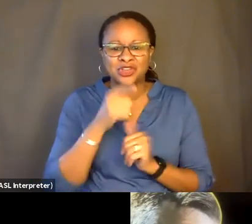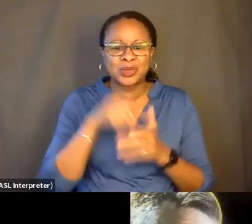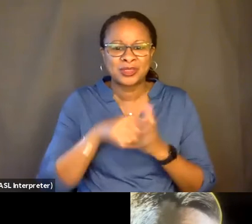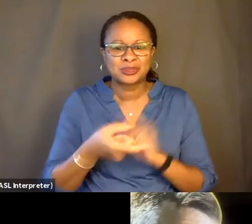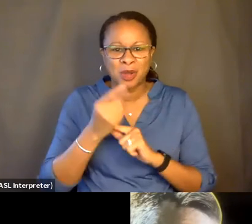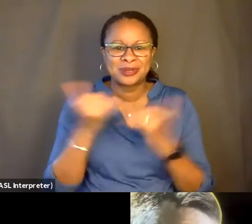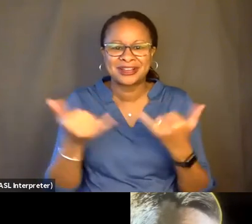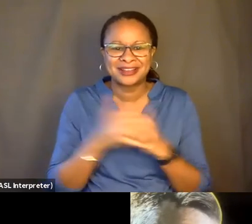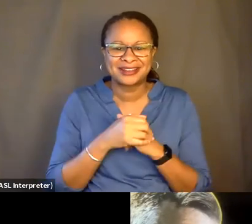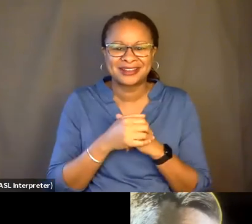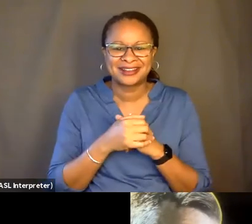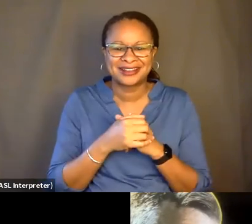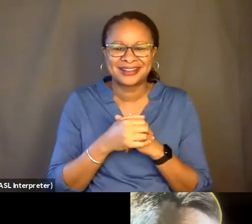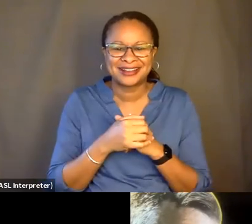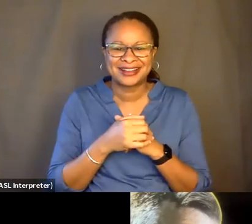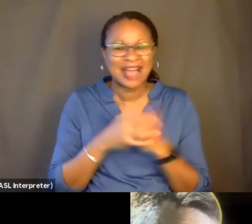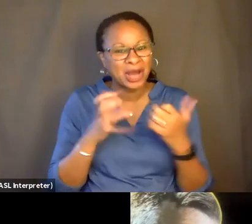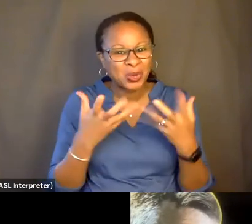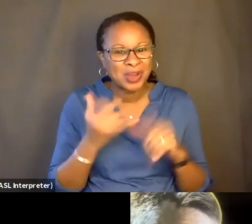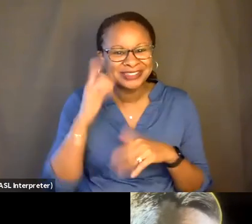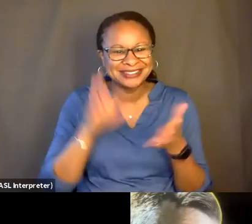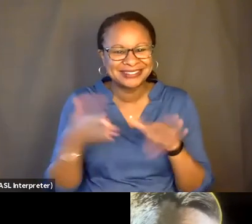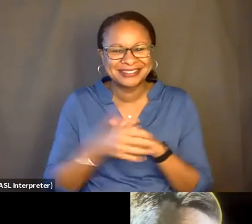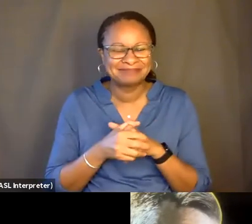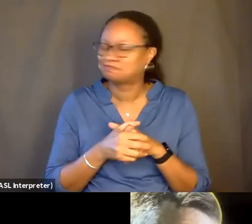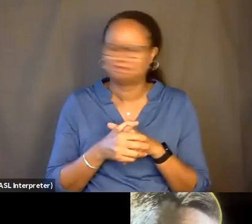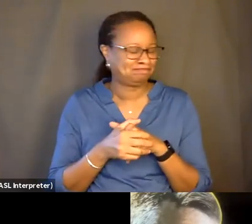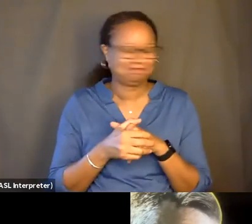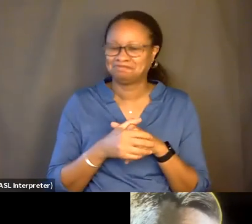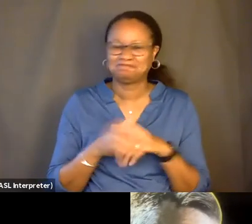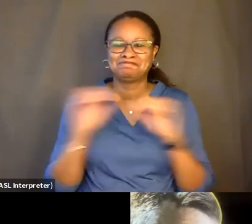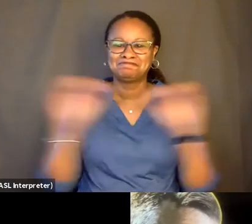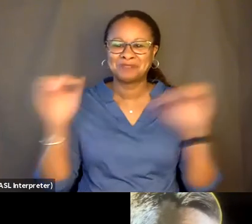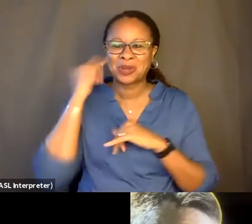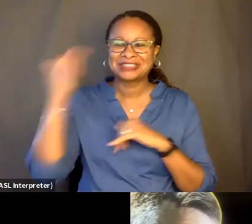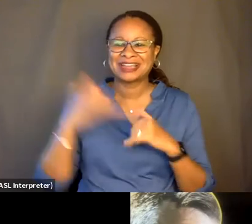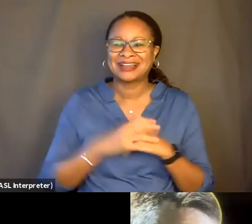How would you die, Eric? Right. And-- and I haven't-- I haven't had that question posed to me before.